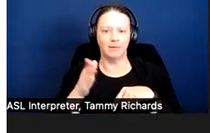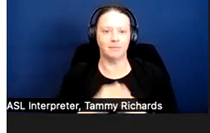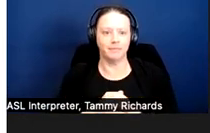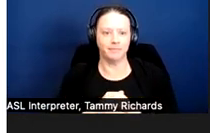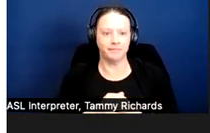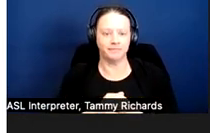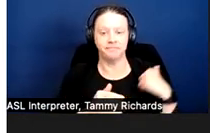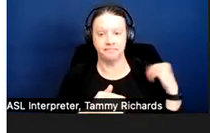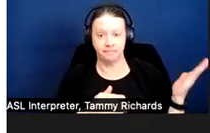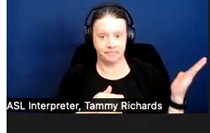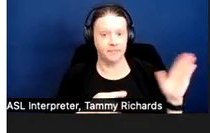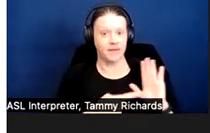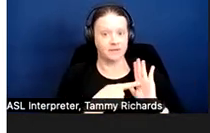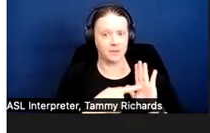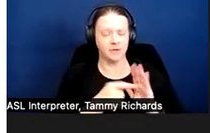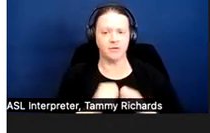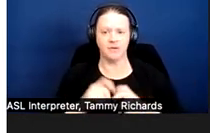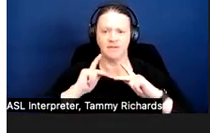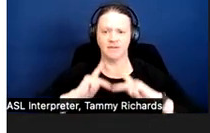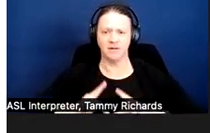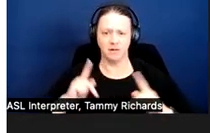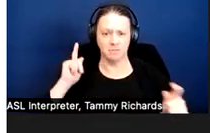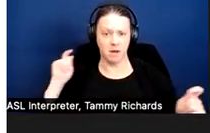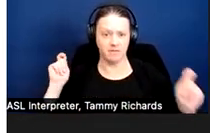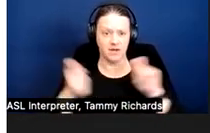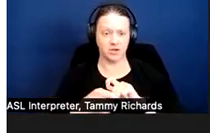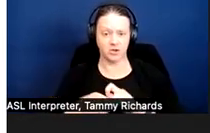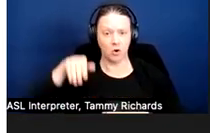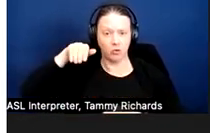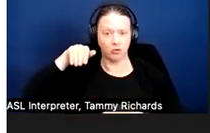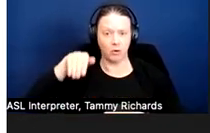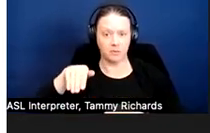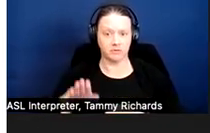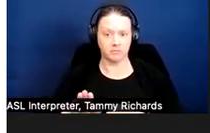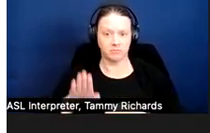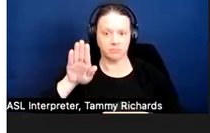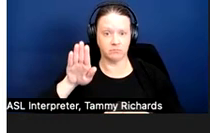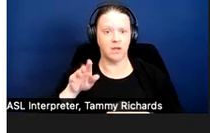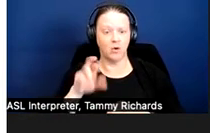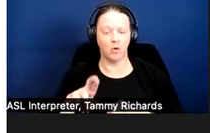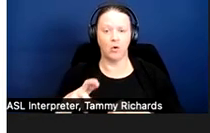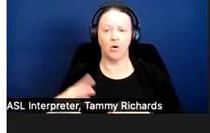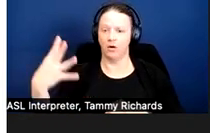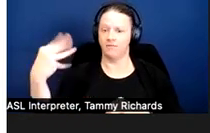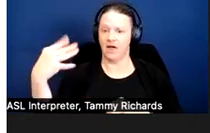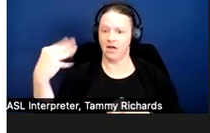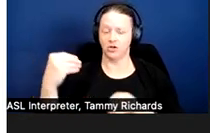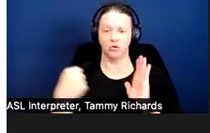Some examples include ramps, flashing doorbells for someone who is deaf or hard of hearing;